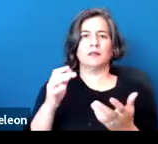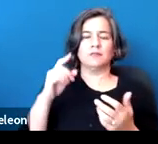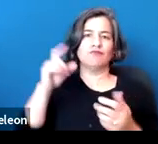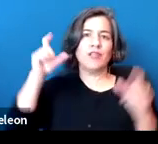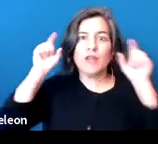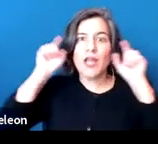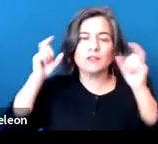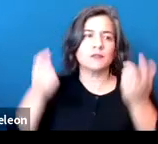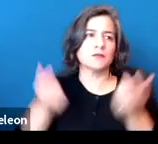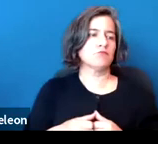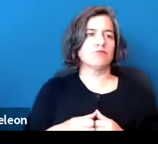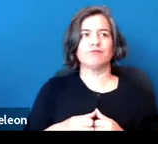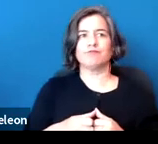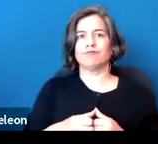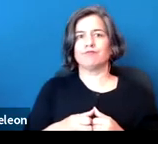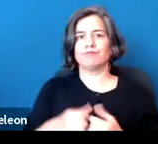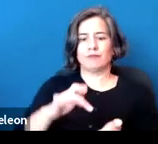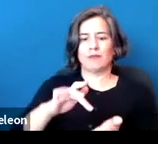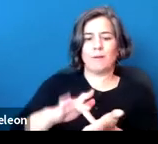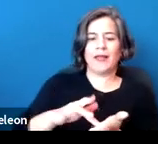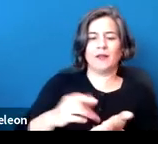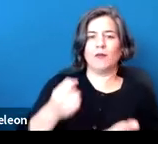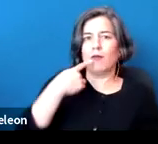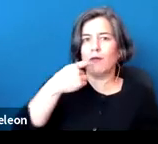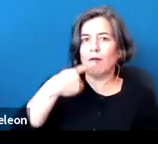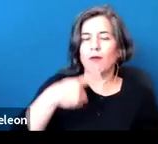It can include medical drugs, like insulin.